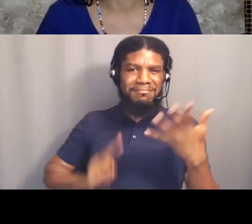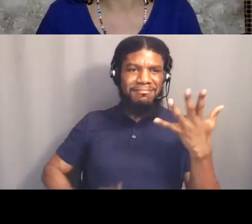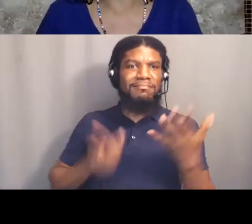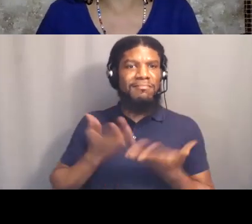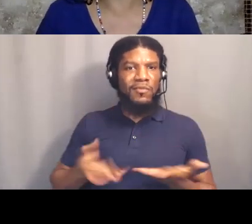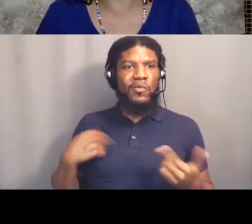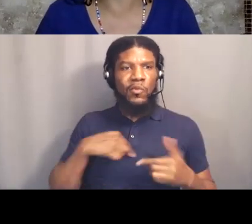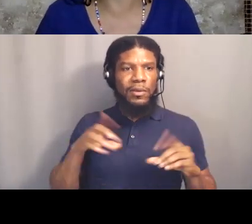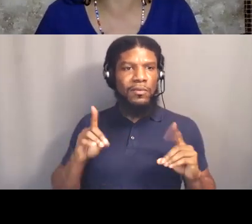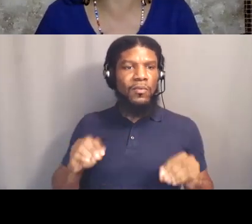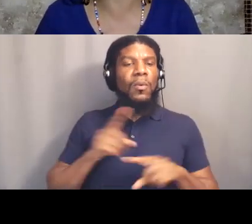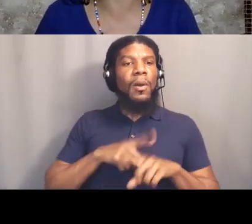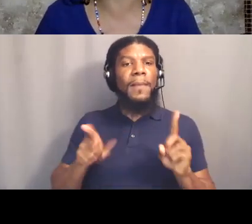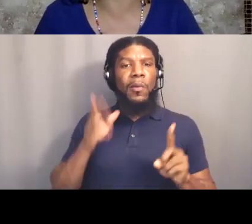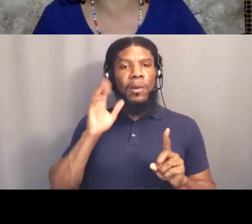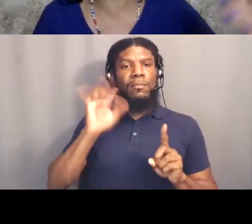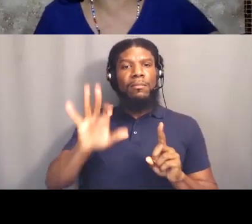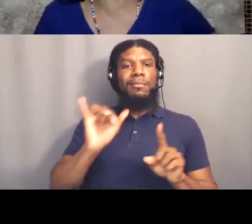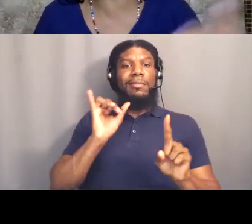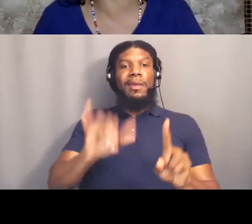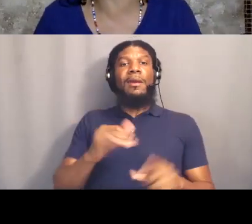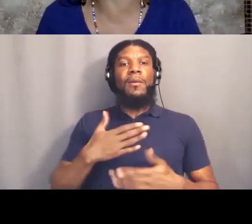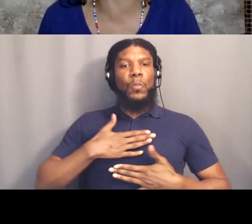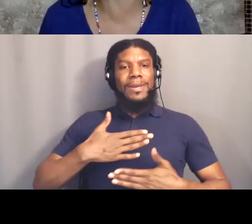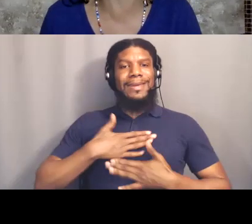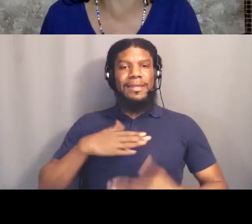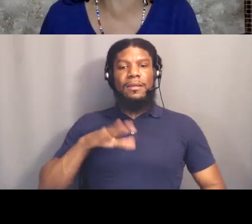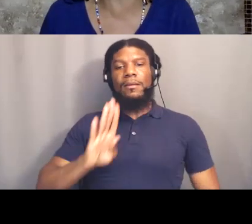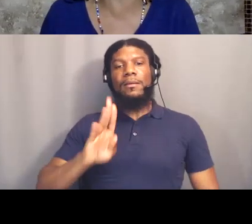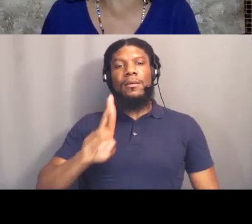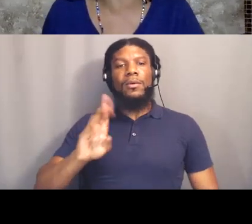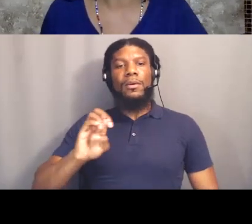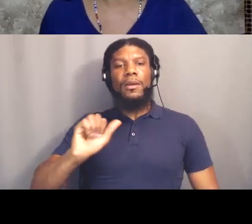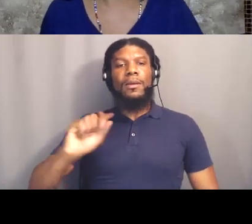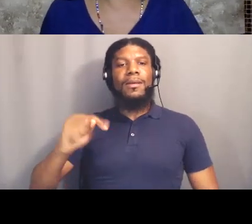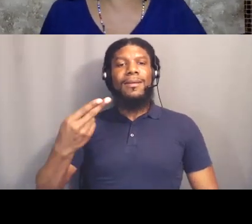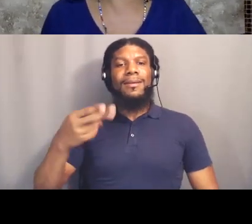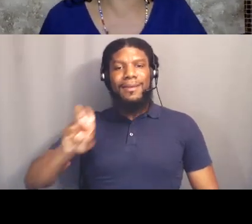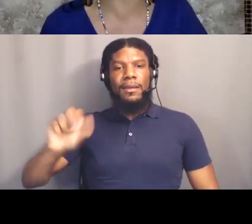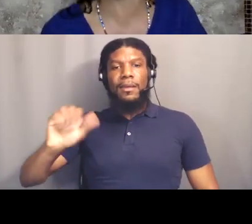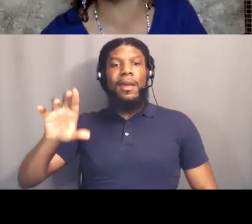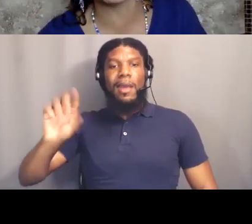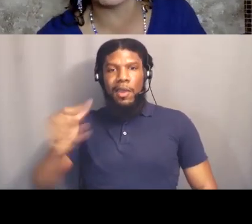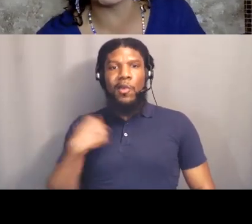of federal policy that we're trying to move, this is some California based policy. Two of the items you know about,